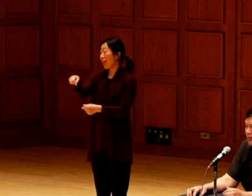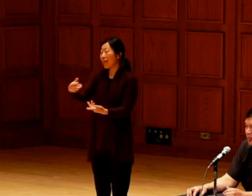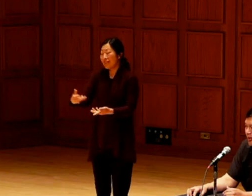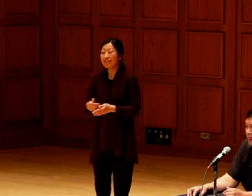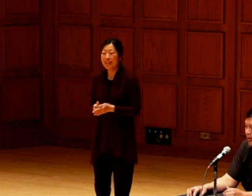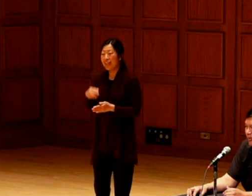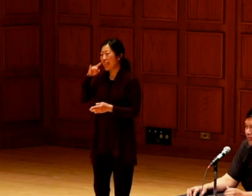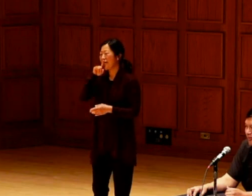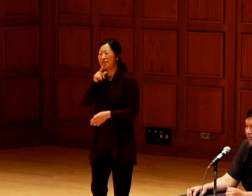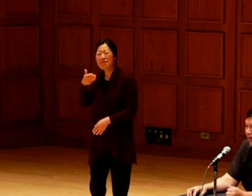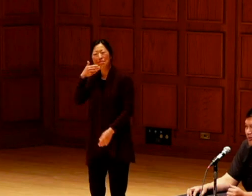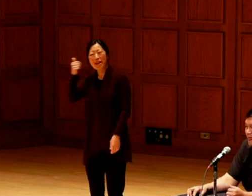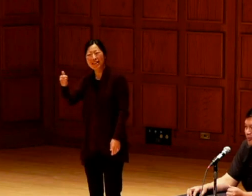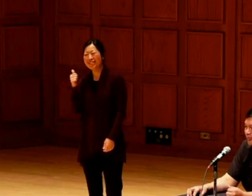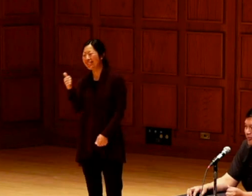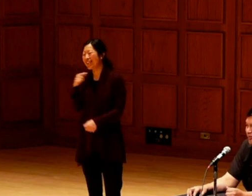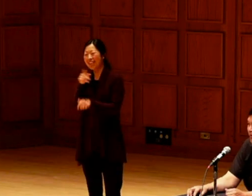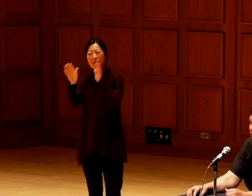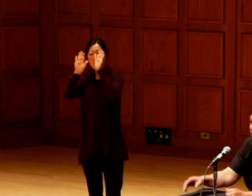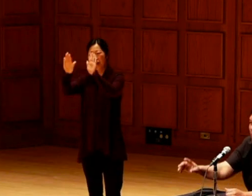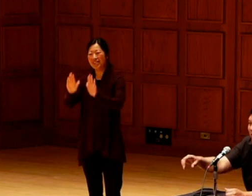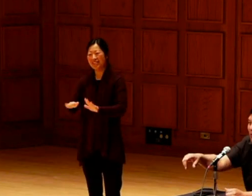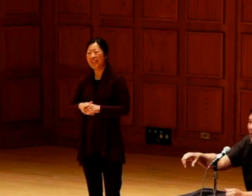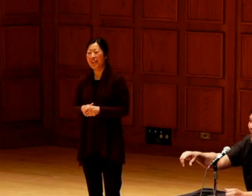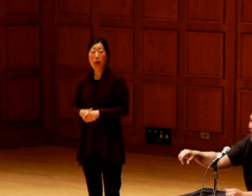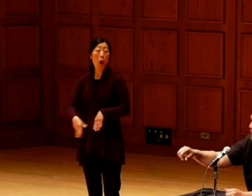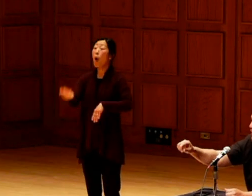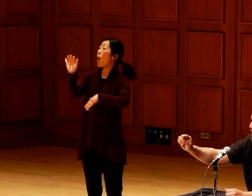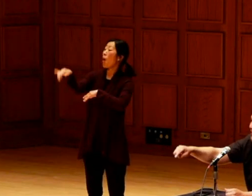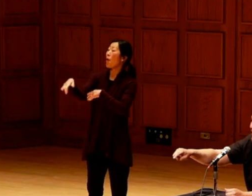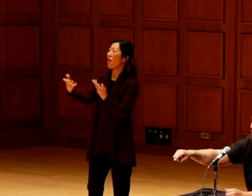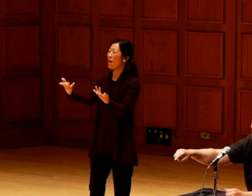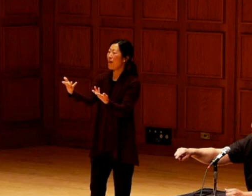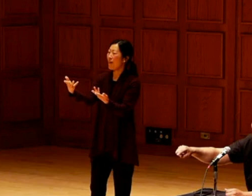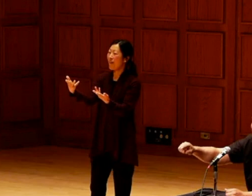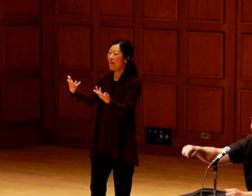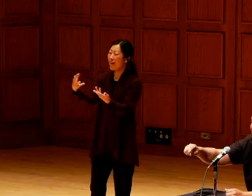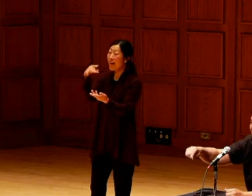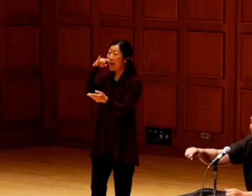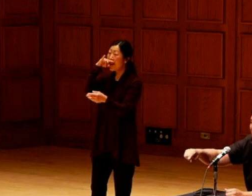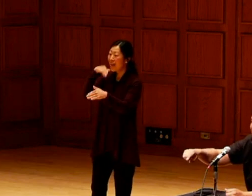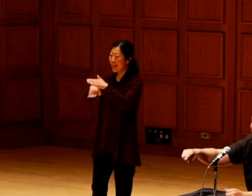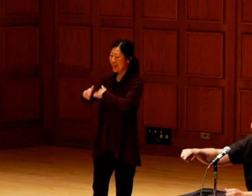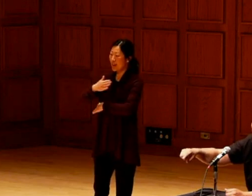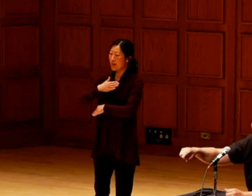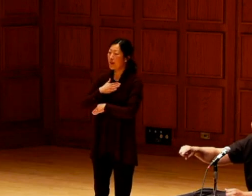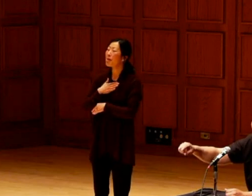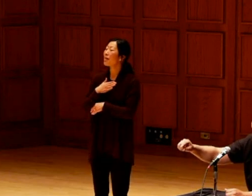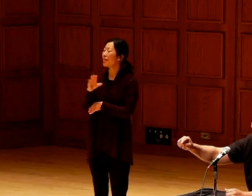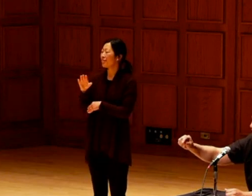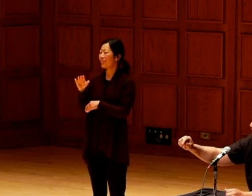They are going to be the solution. Yeah, man, the kids are the best. They are awesome.